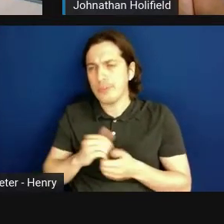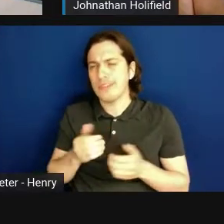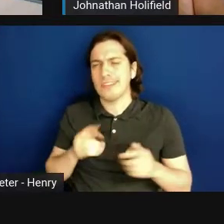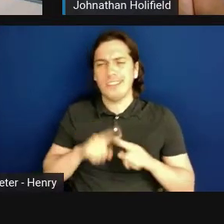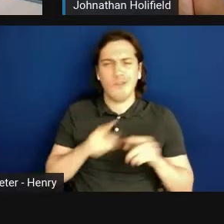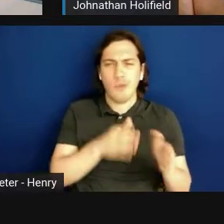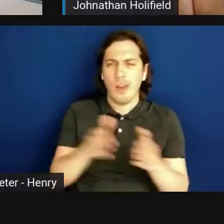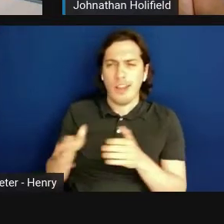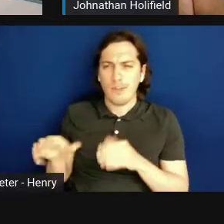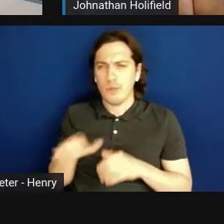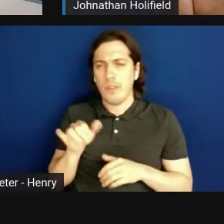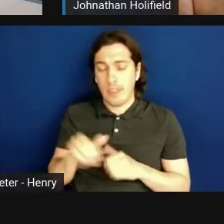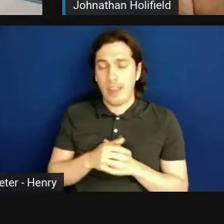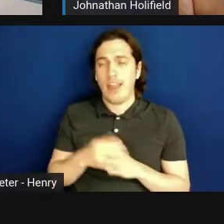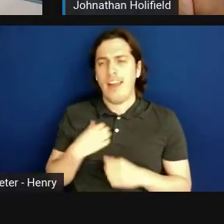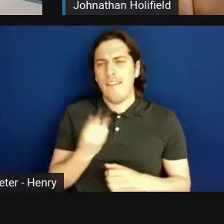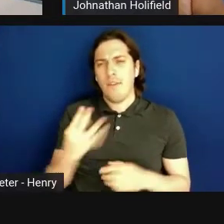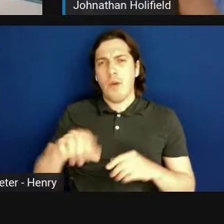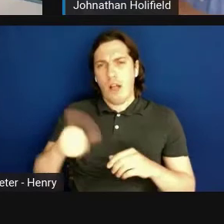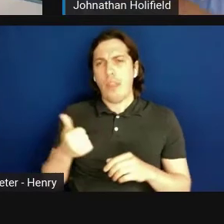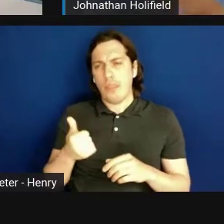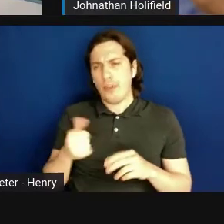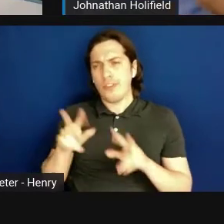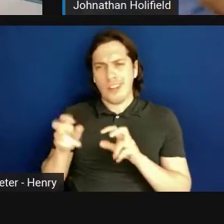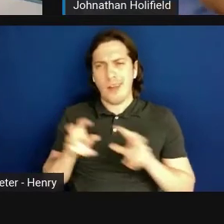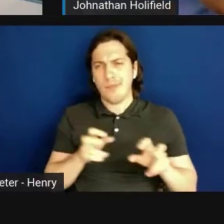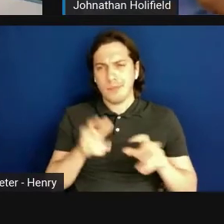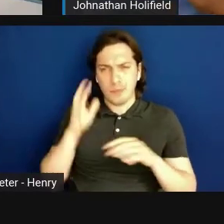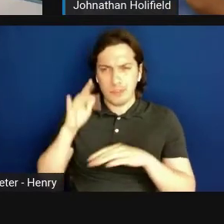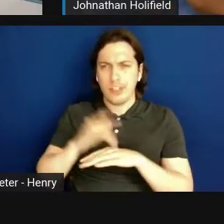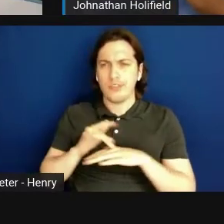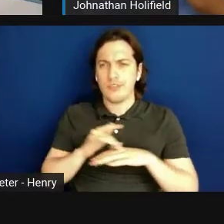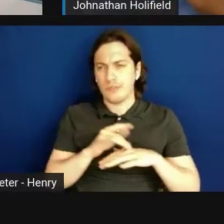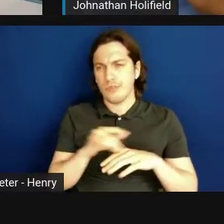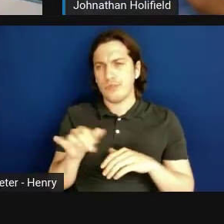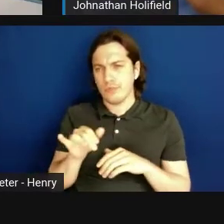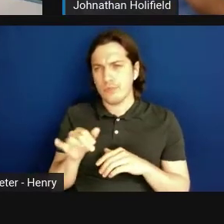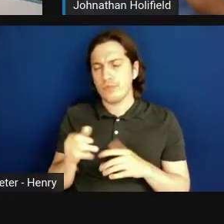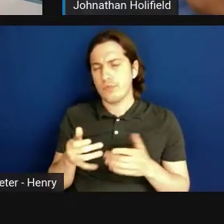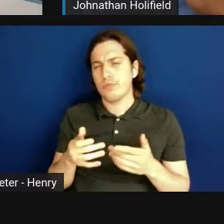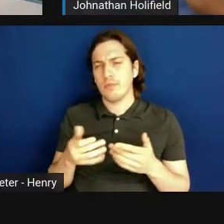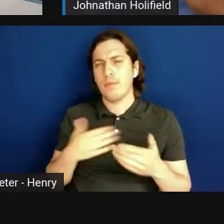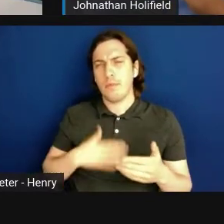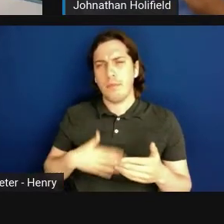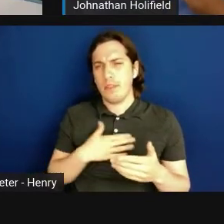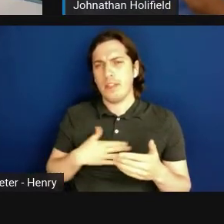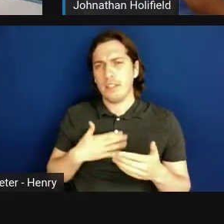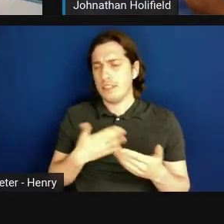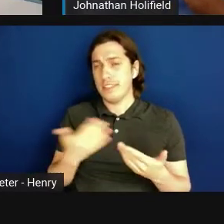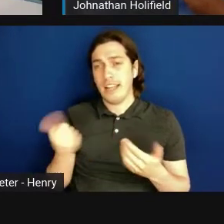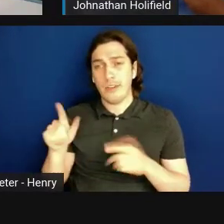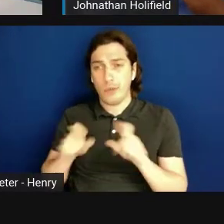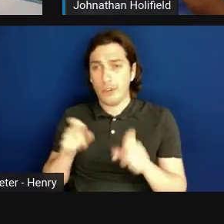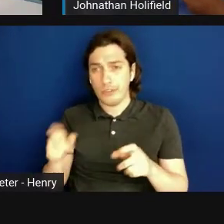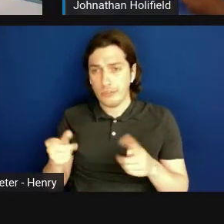and then we have a few other topics we'll touch upon. Please put any questions you have, put it in the Q and A box.